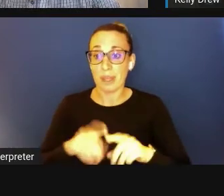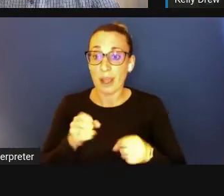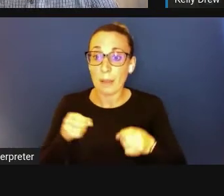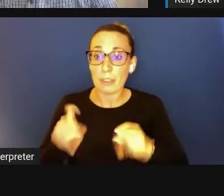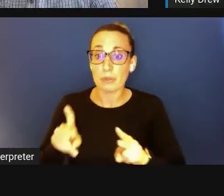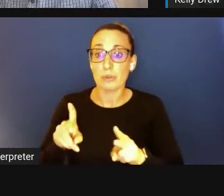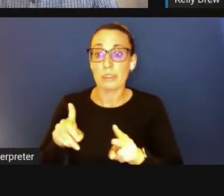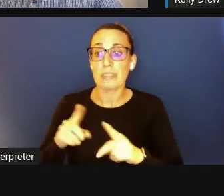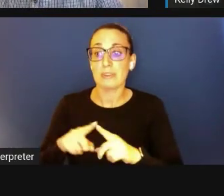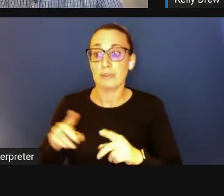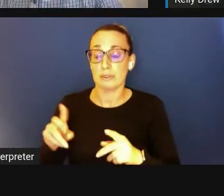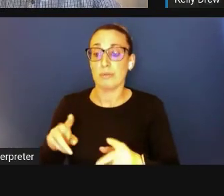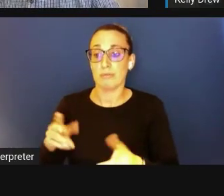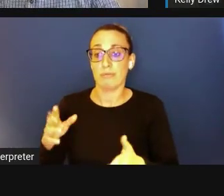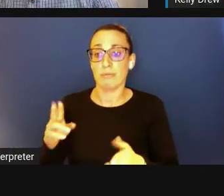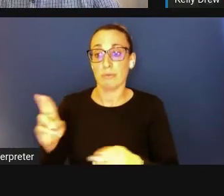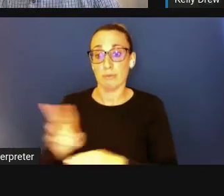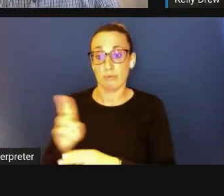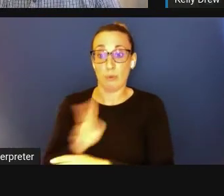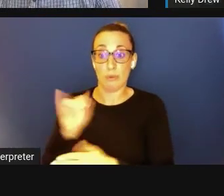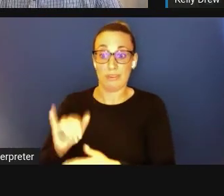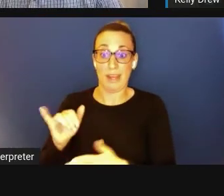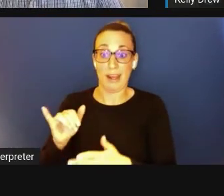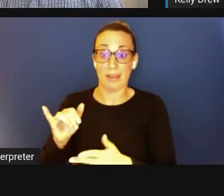that talent is moving in the right direction.